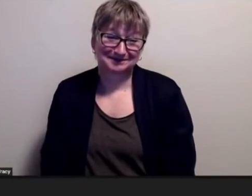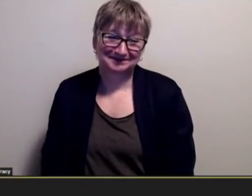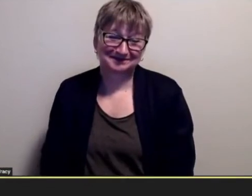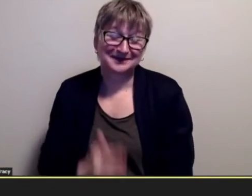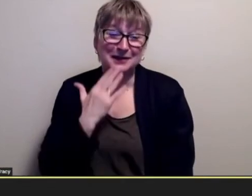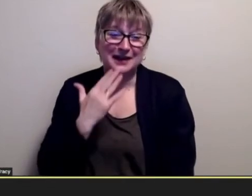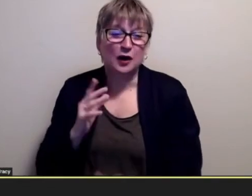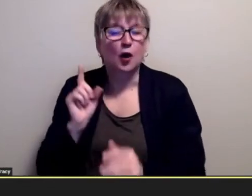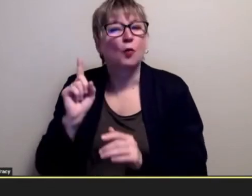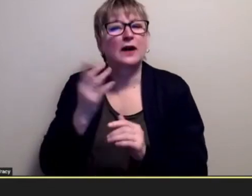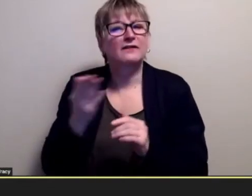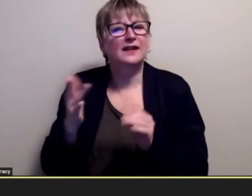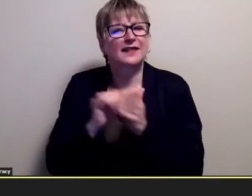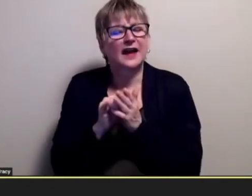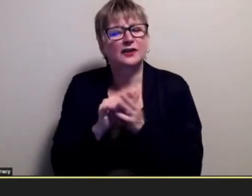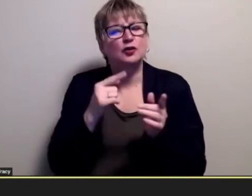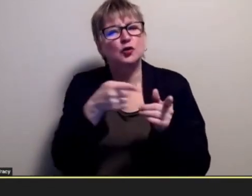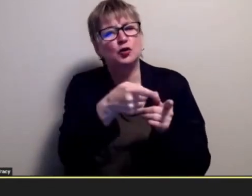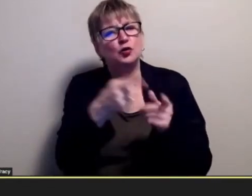one of the things you tommy was at uh you know